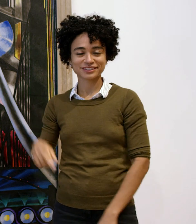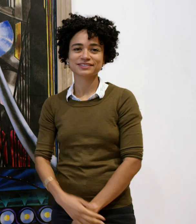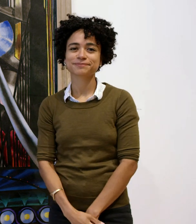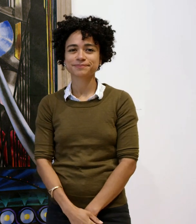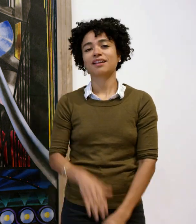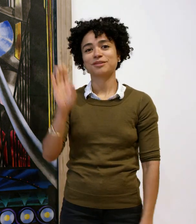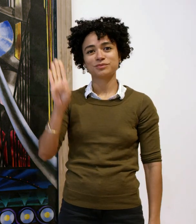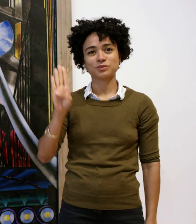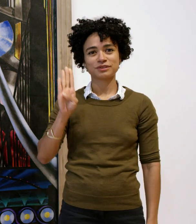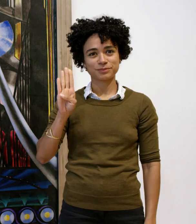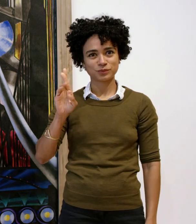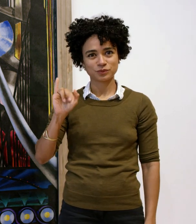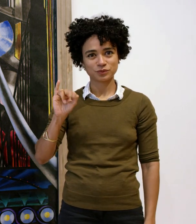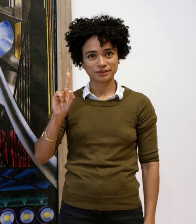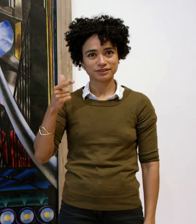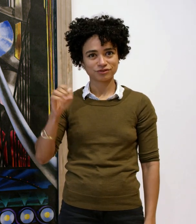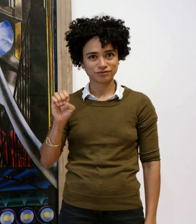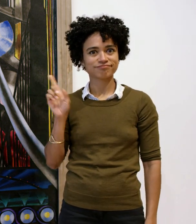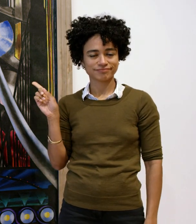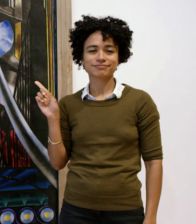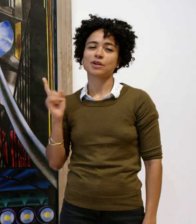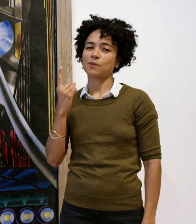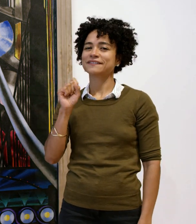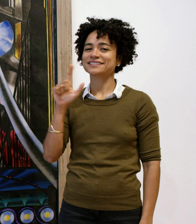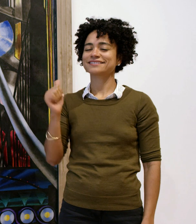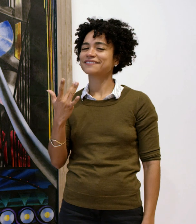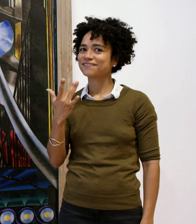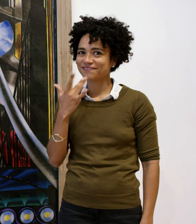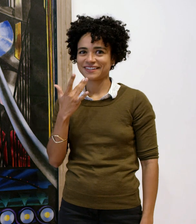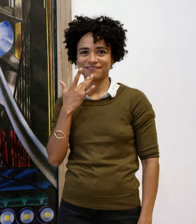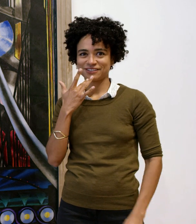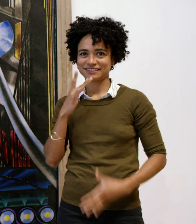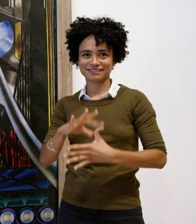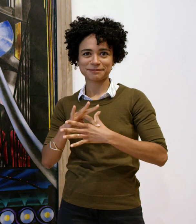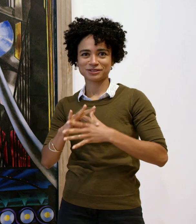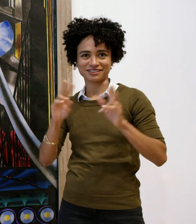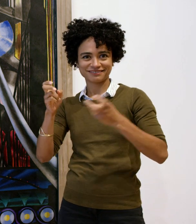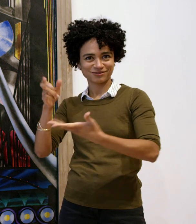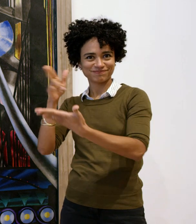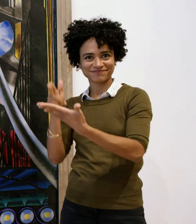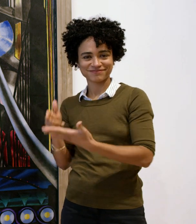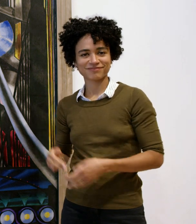The Brooklyn Bridge was one of Stella’s favorite subjects to paint. When you are walking, you can’t help but feel the awesomeness